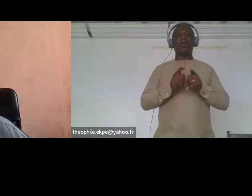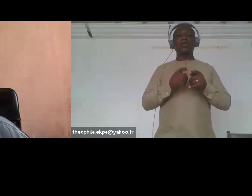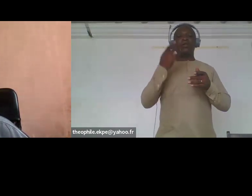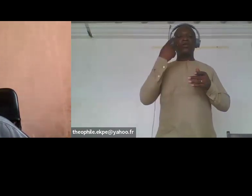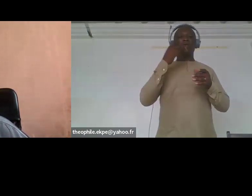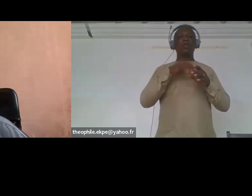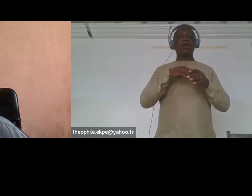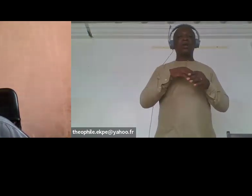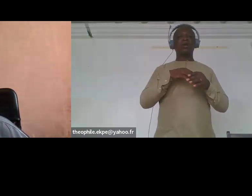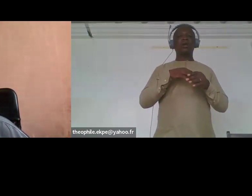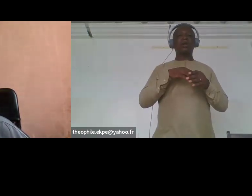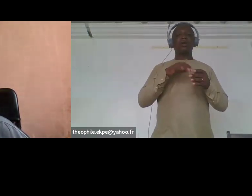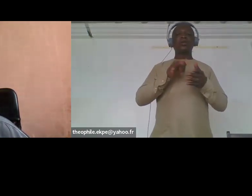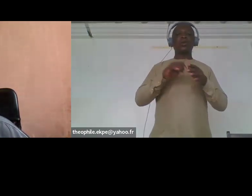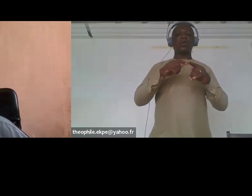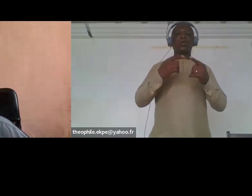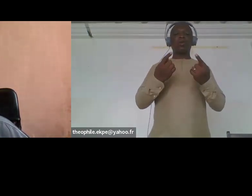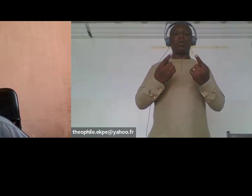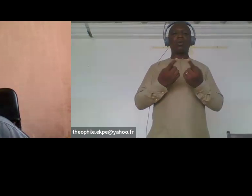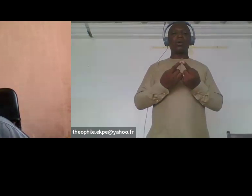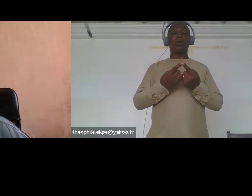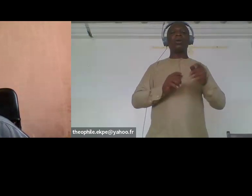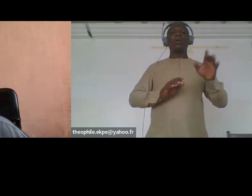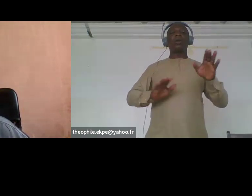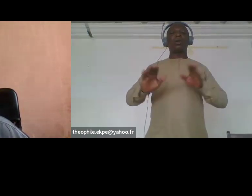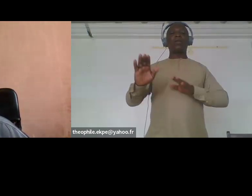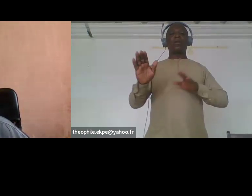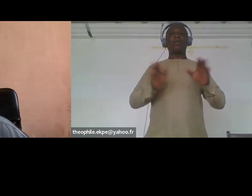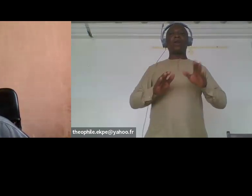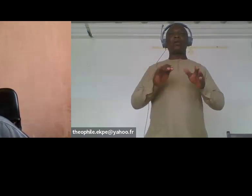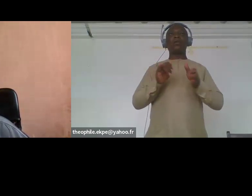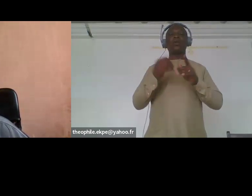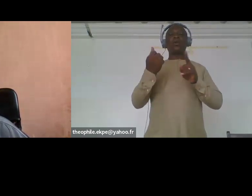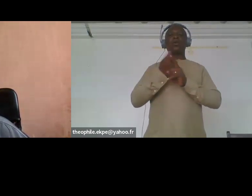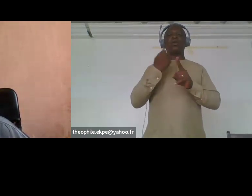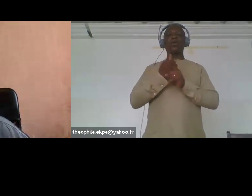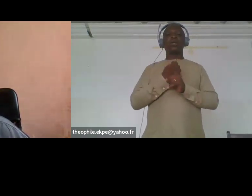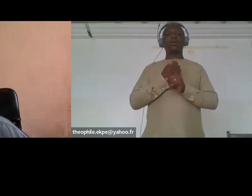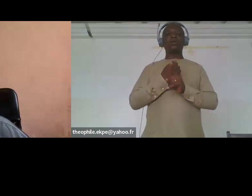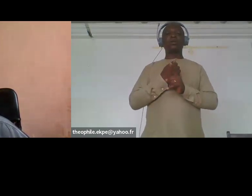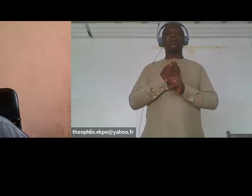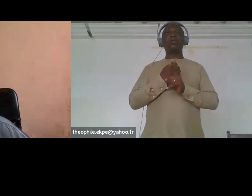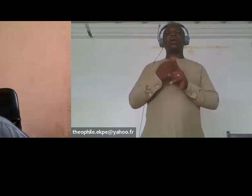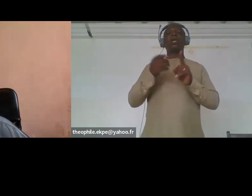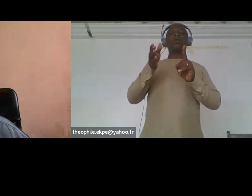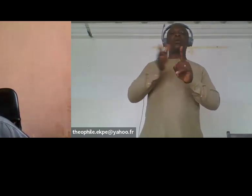to lobby and advocate for legislation policies and practices that promote the